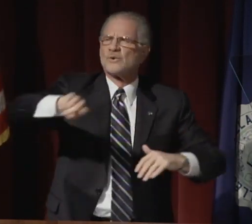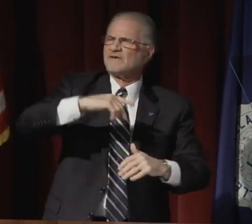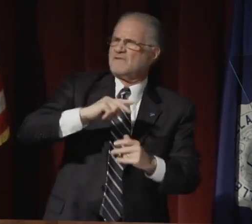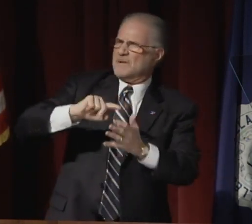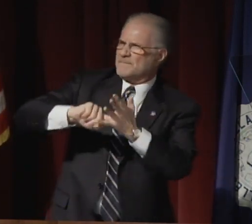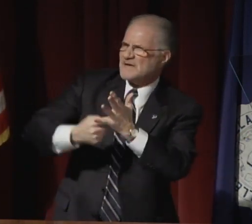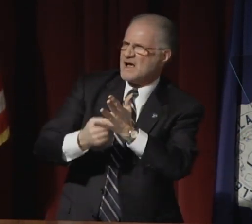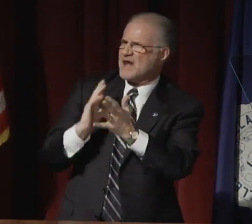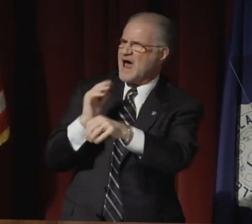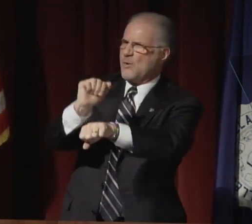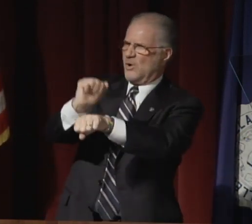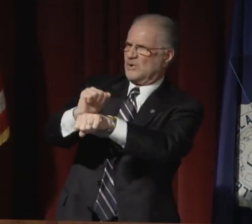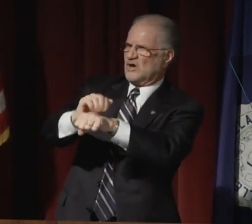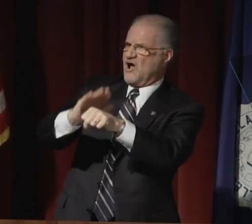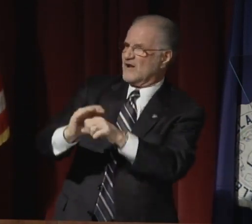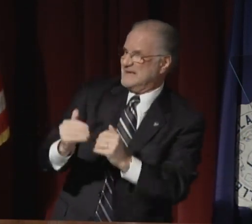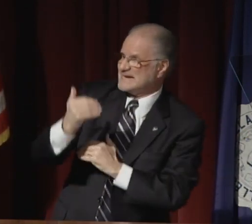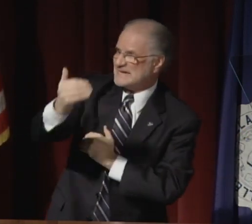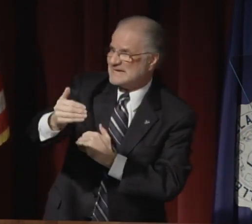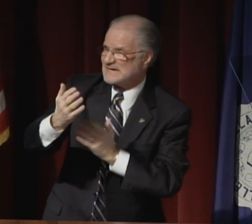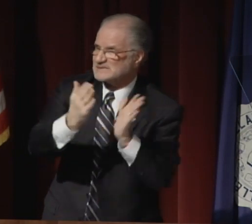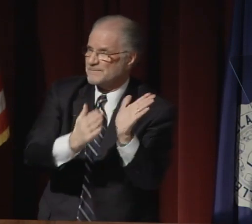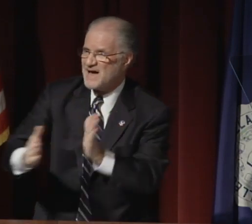of capital projects on campus.